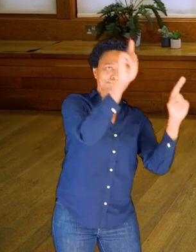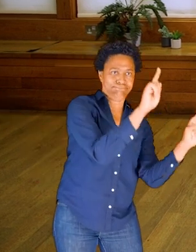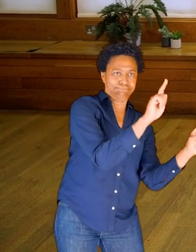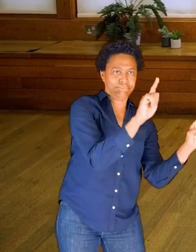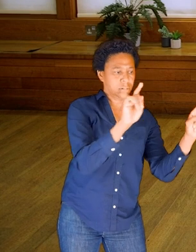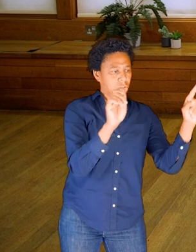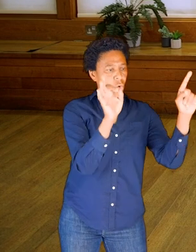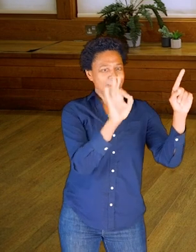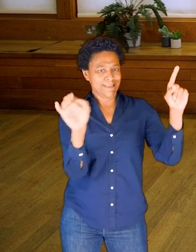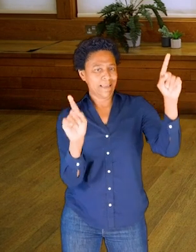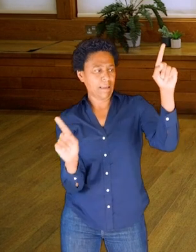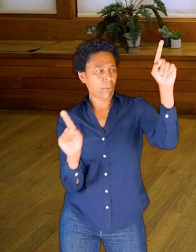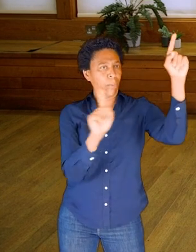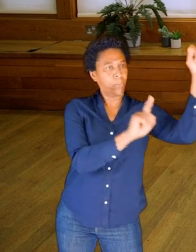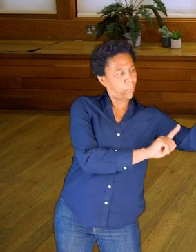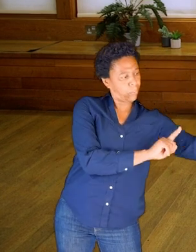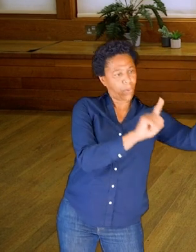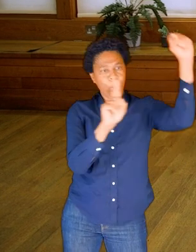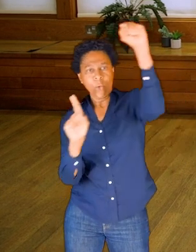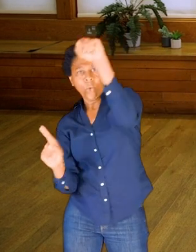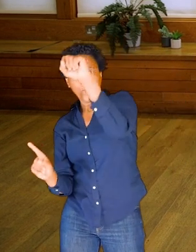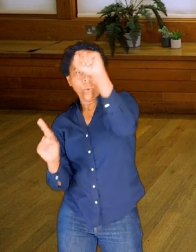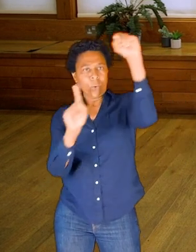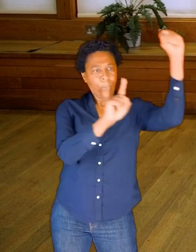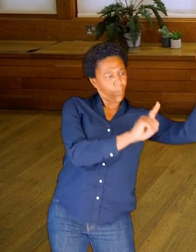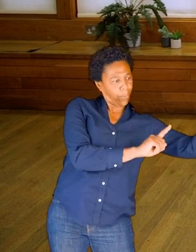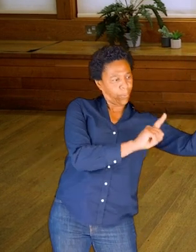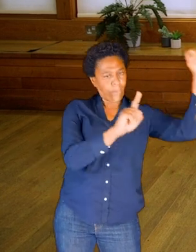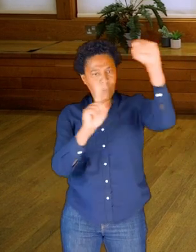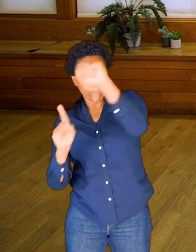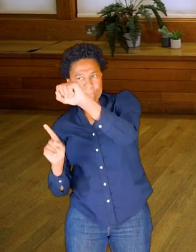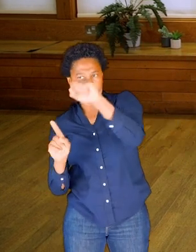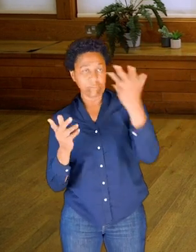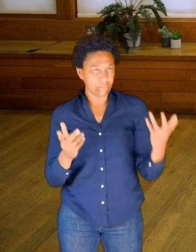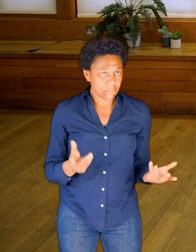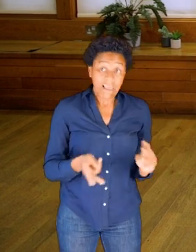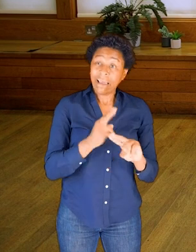And if you're working without a stick, you might try to copy